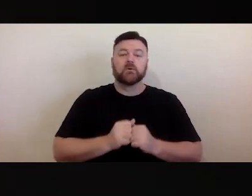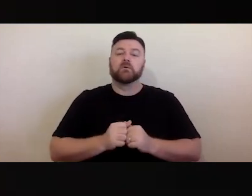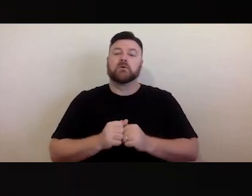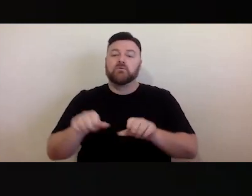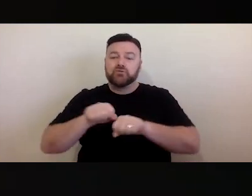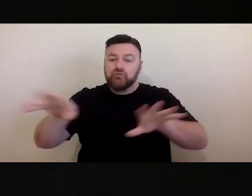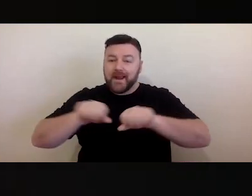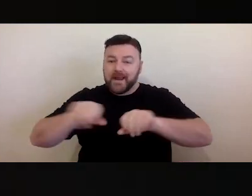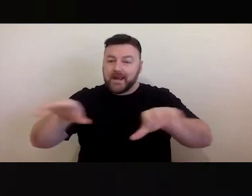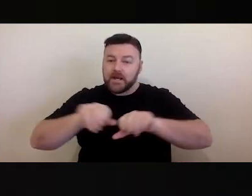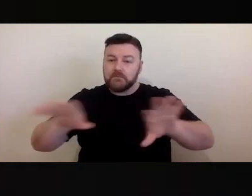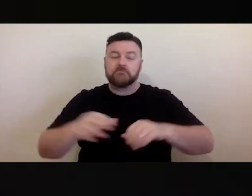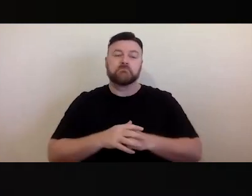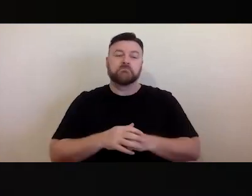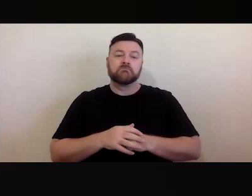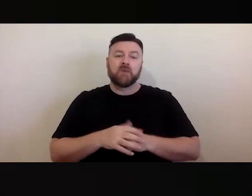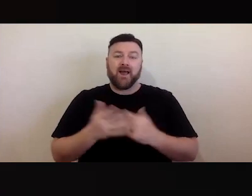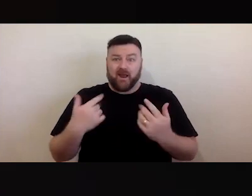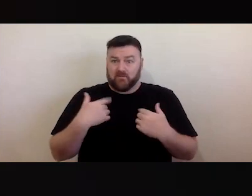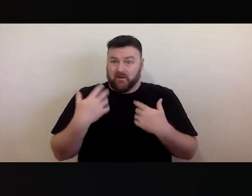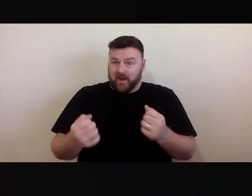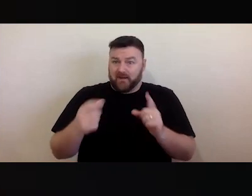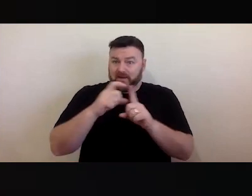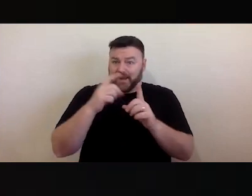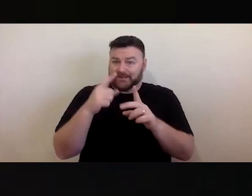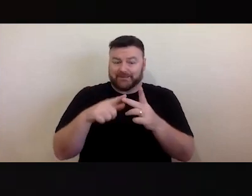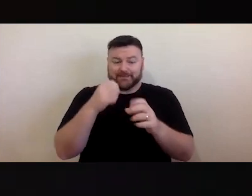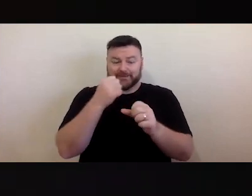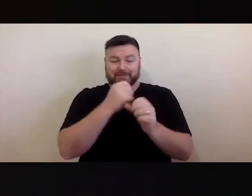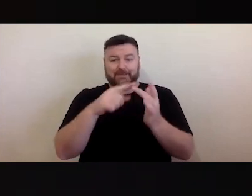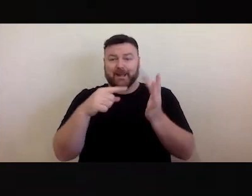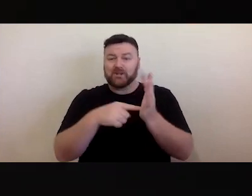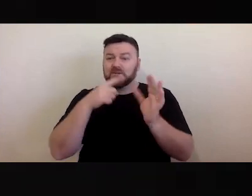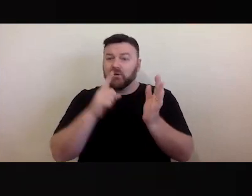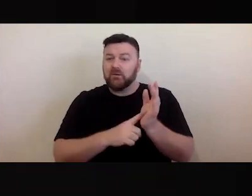can become part of our sustained operational and practises, it's